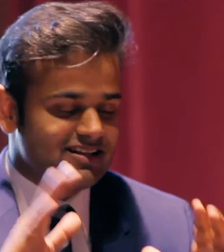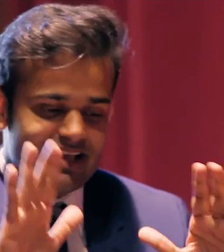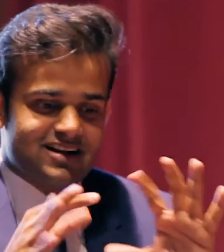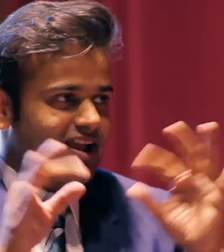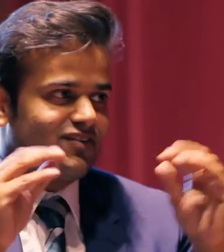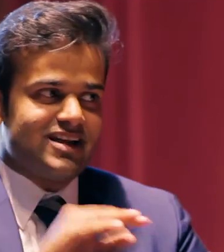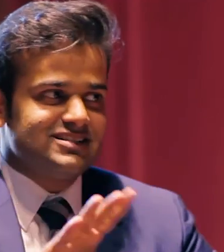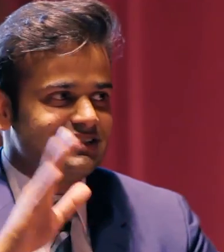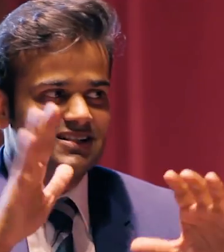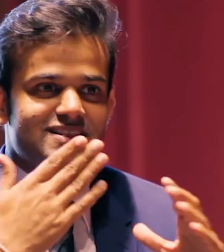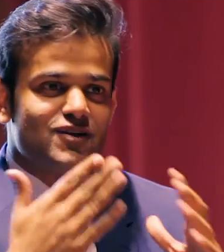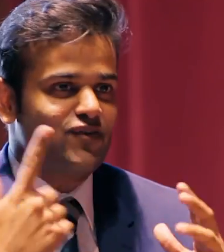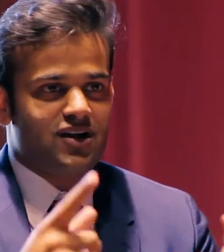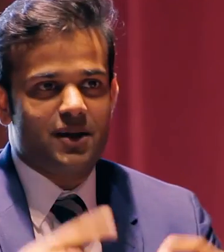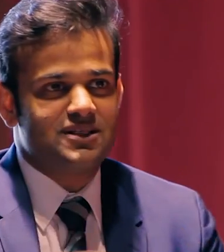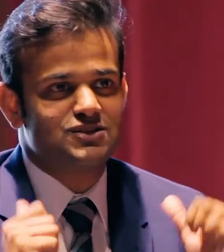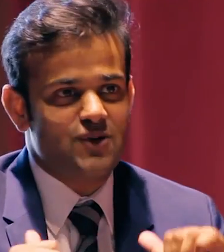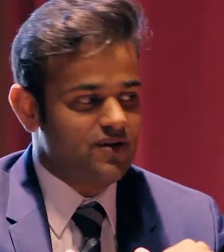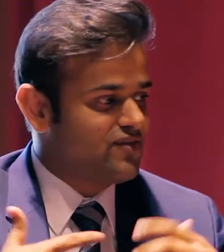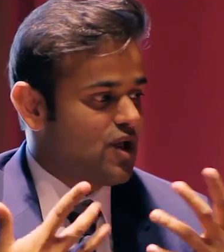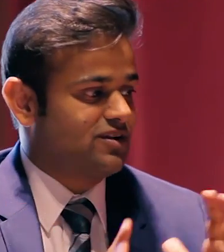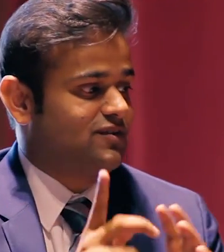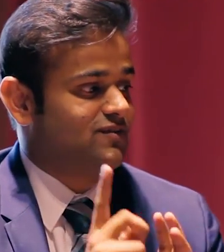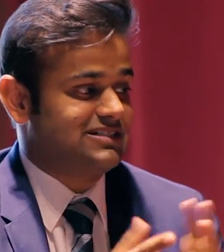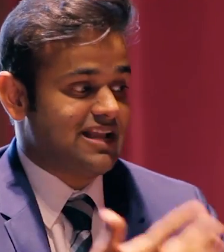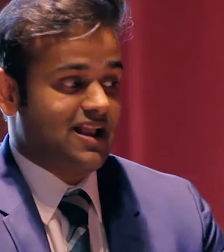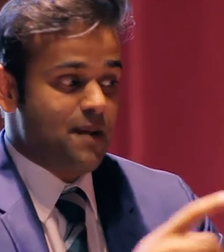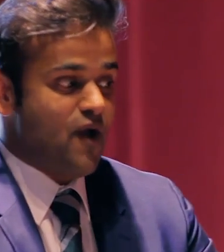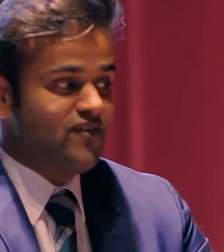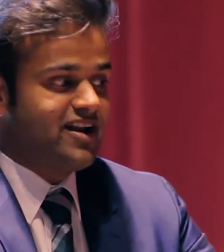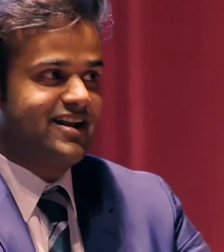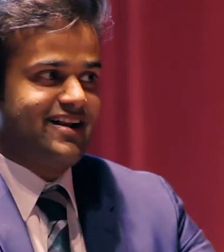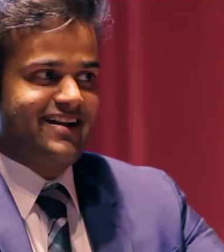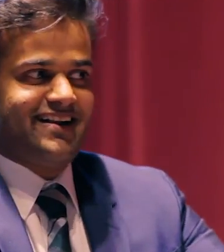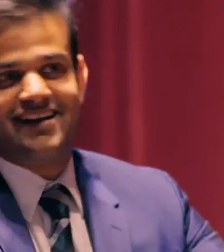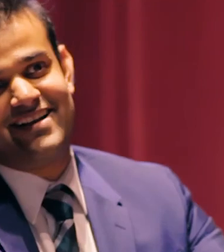[Vai] Great. Great advice, thank you for coming again to our show, and time is up.